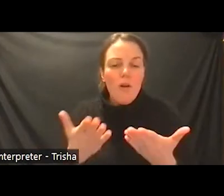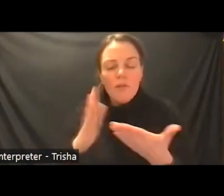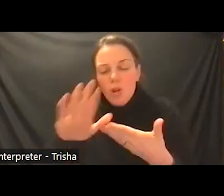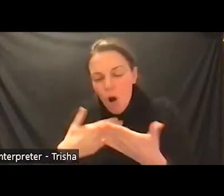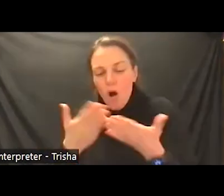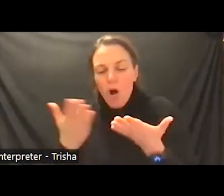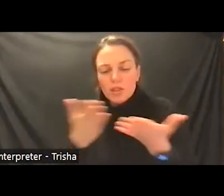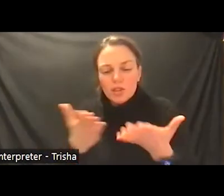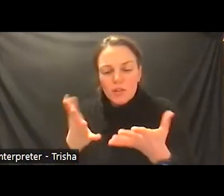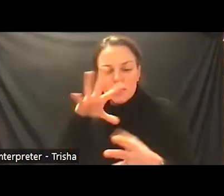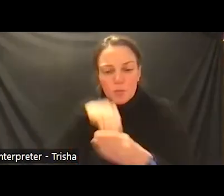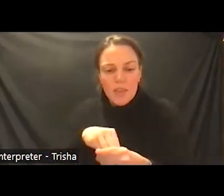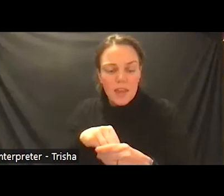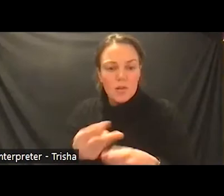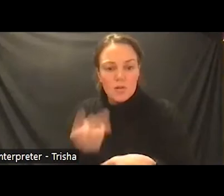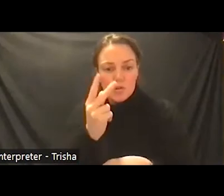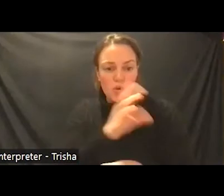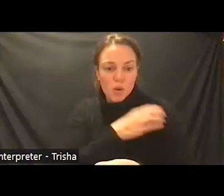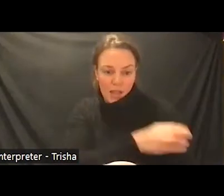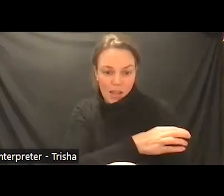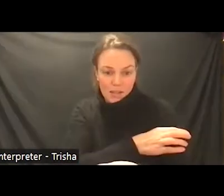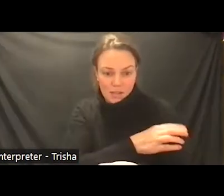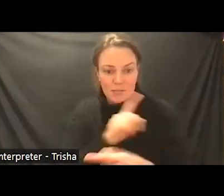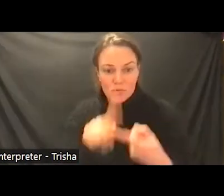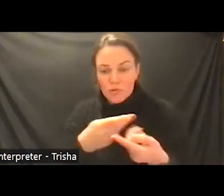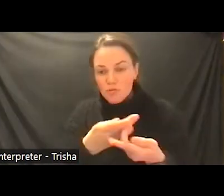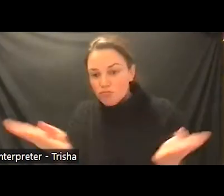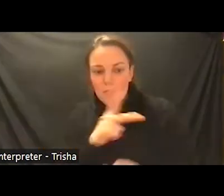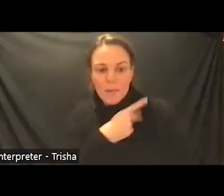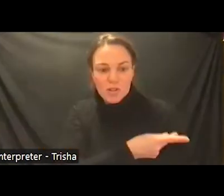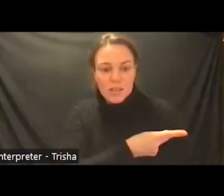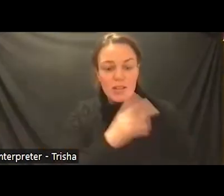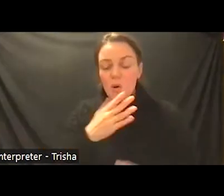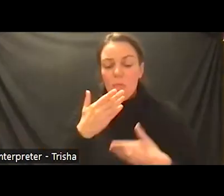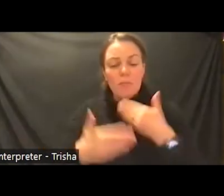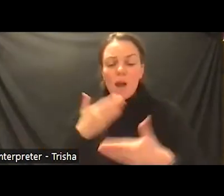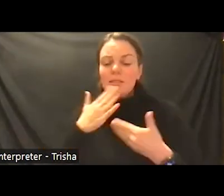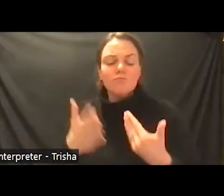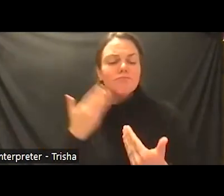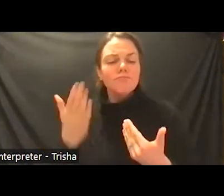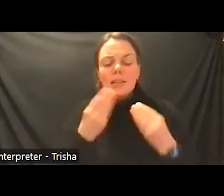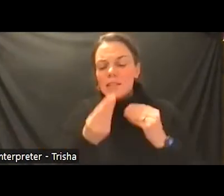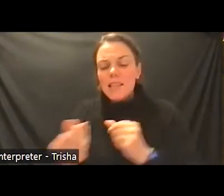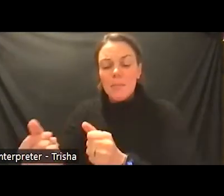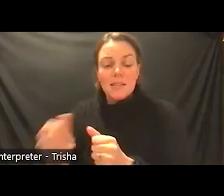these two clinics to our patients so the process became really seamless patients received one bio